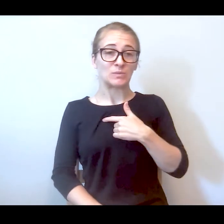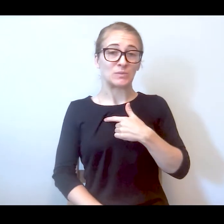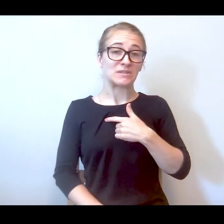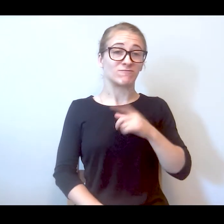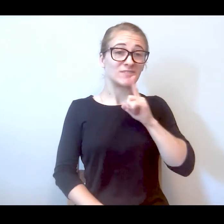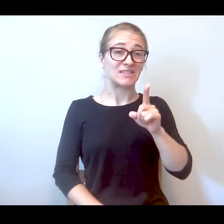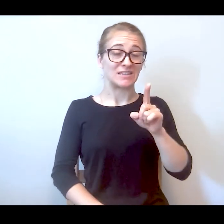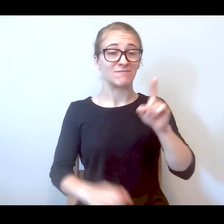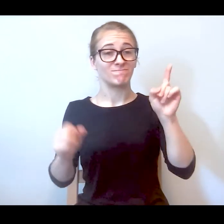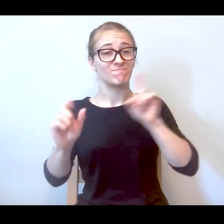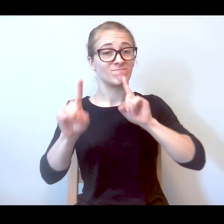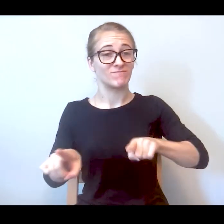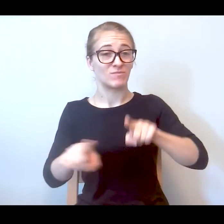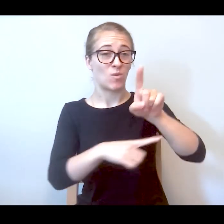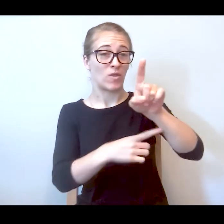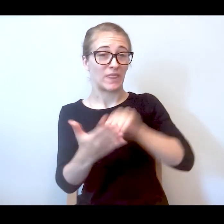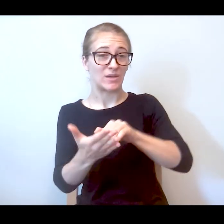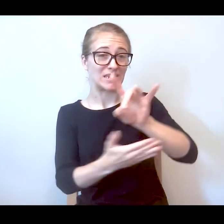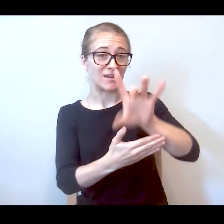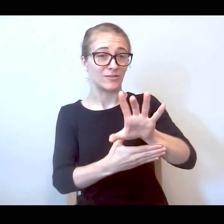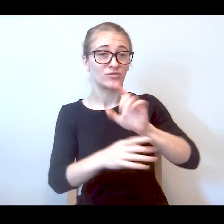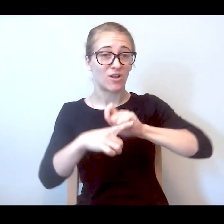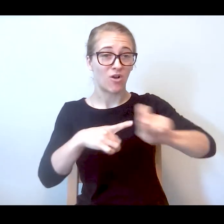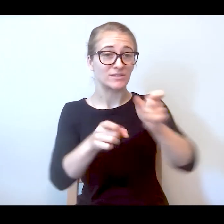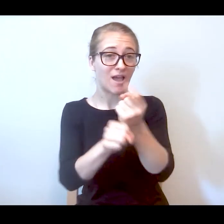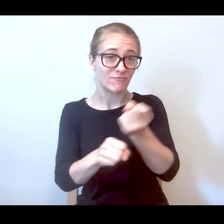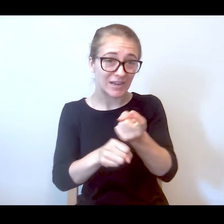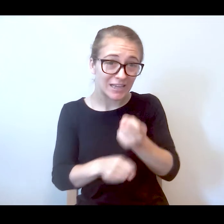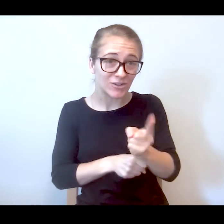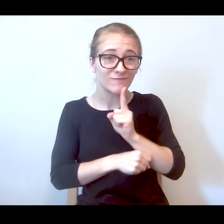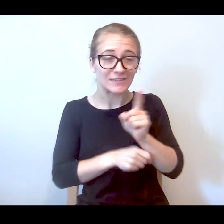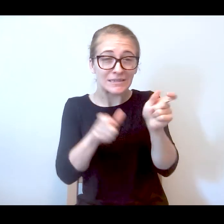year in a very small area. And half of our time was